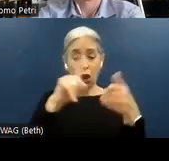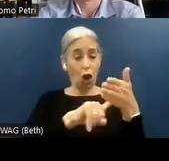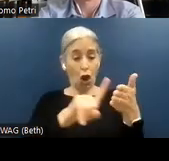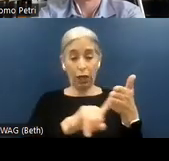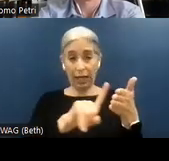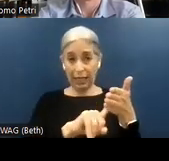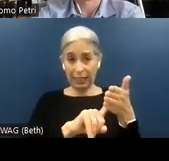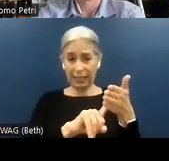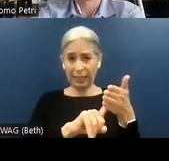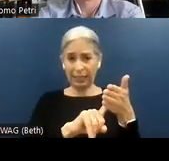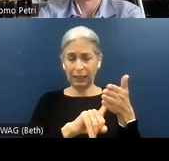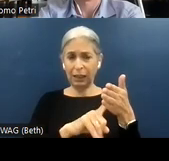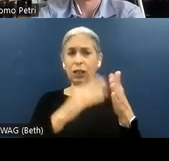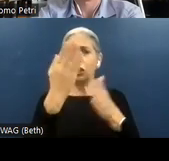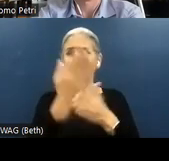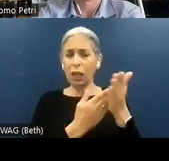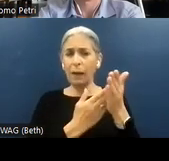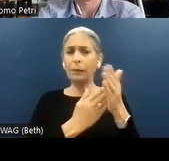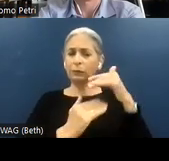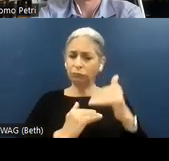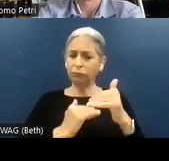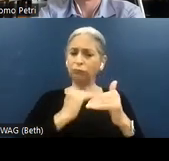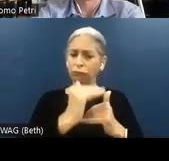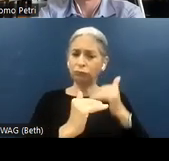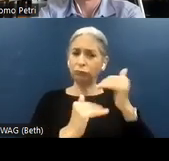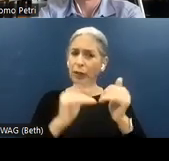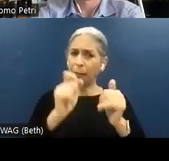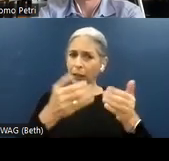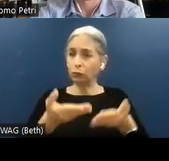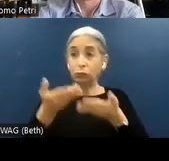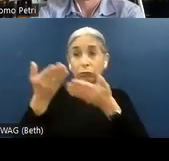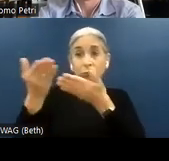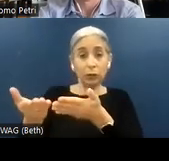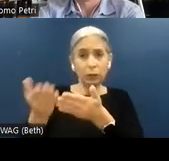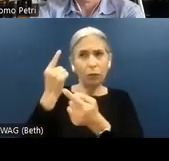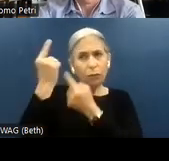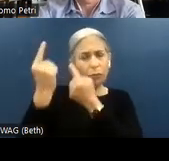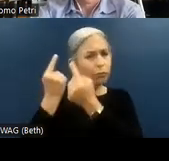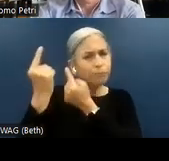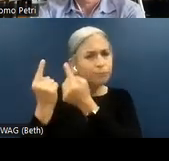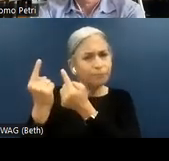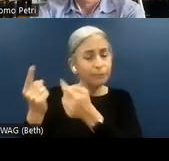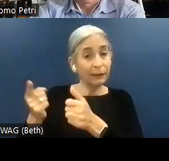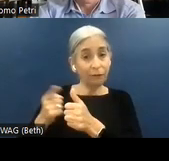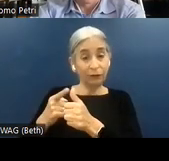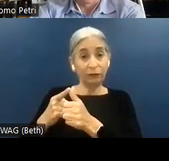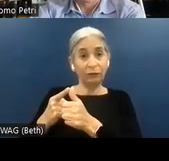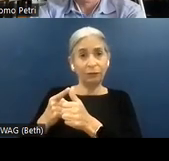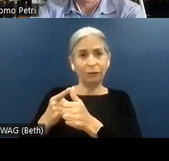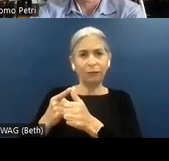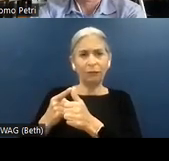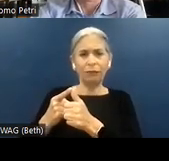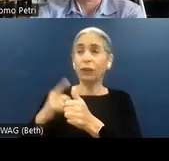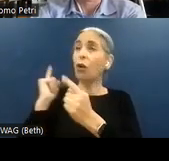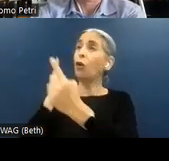set of preliminary steps that we highly recommend to consider. First of all, the goals. If I